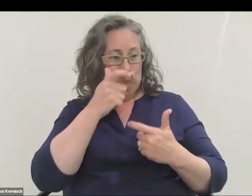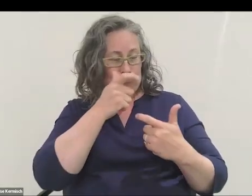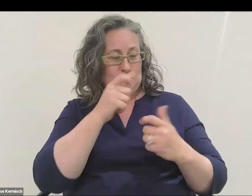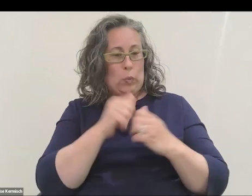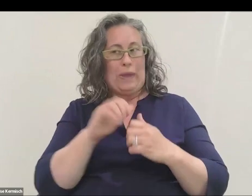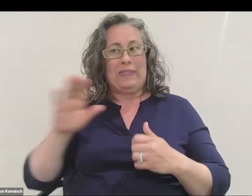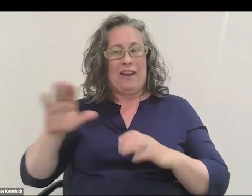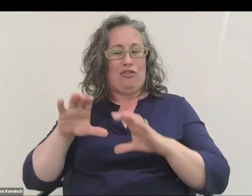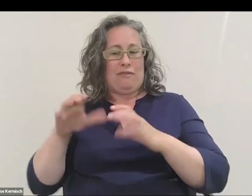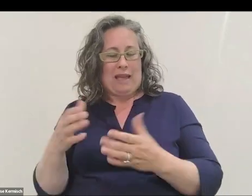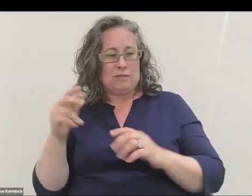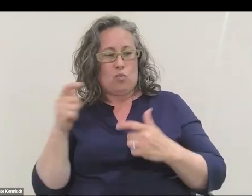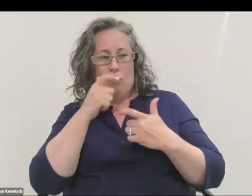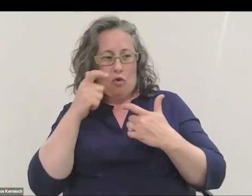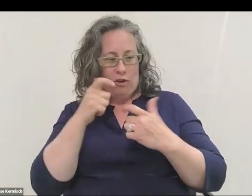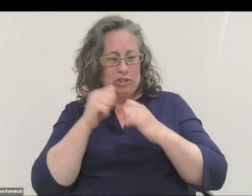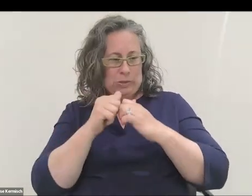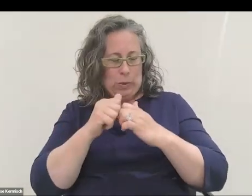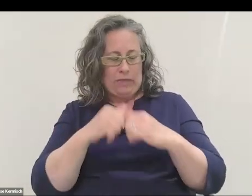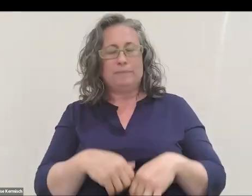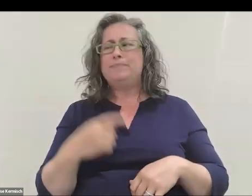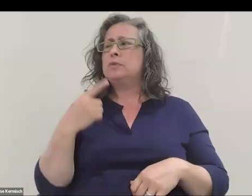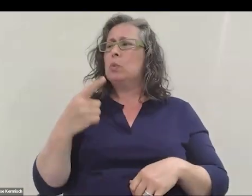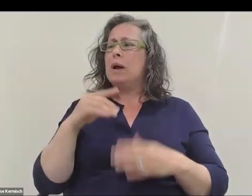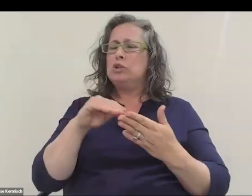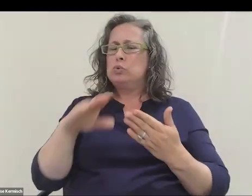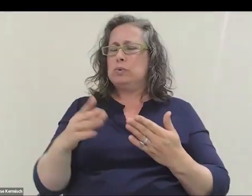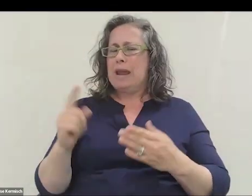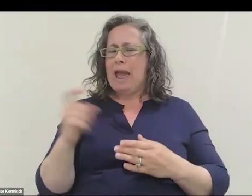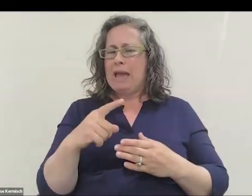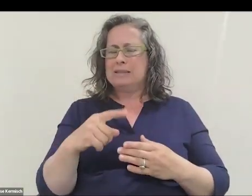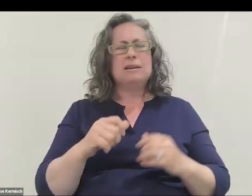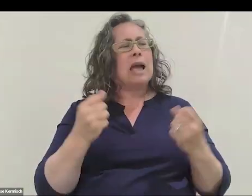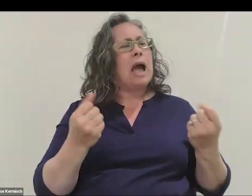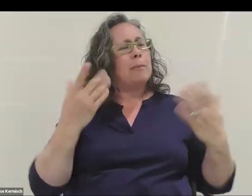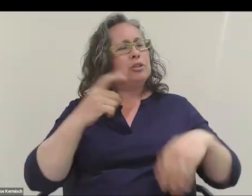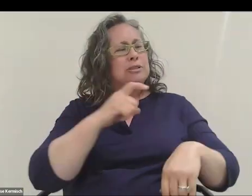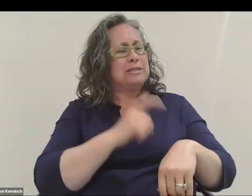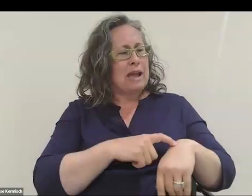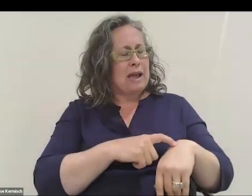with their classes watching all together. One of the students asks, how long did it take you to put